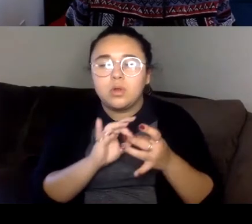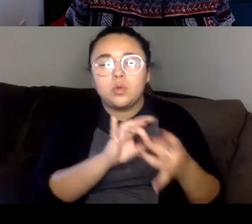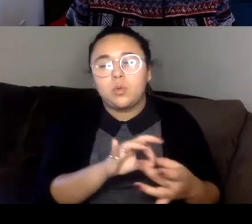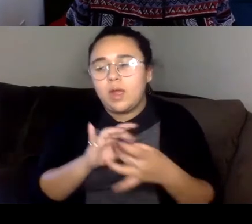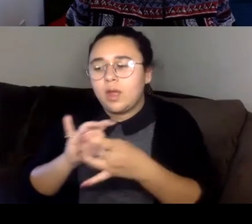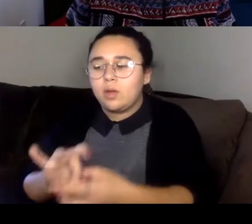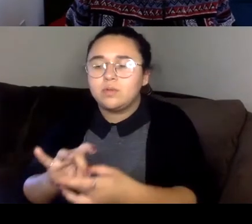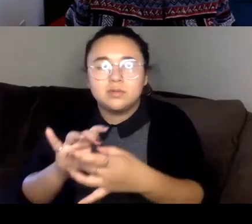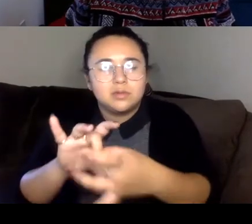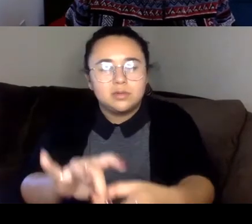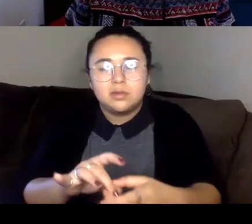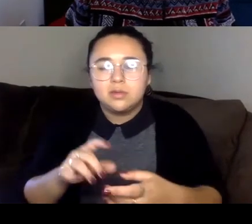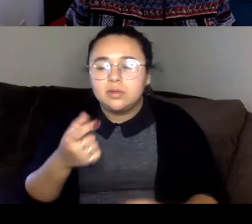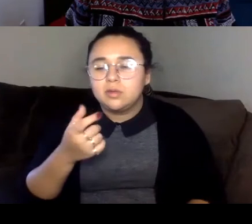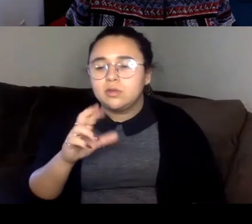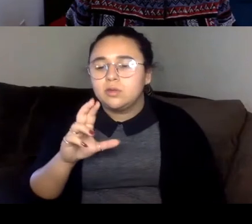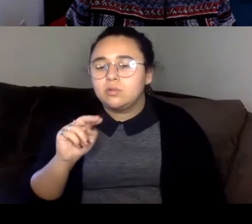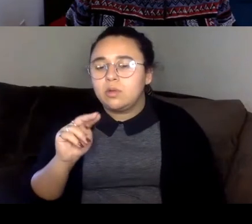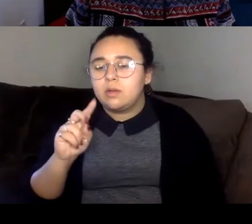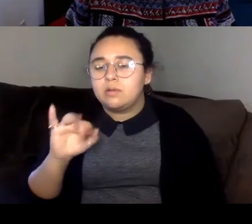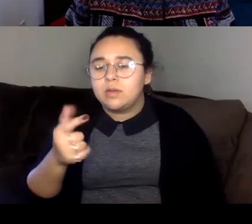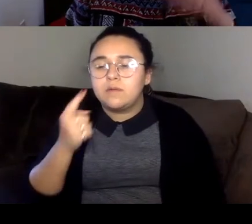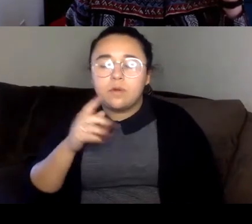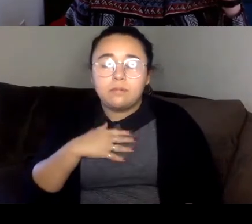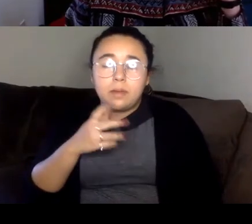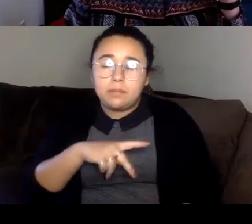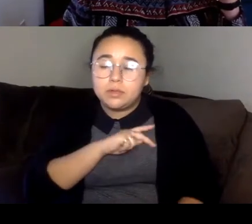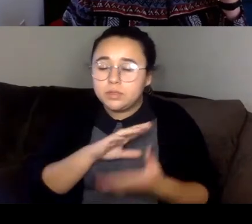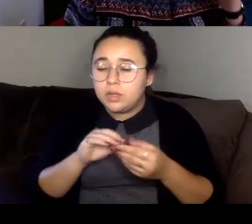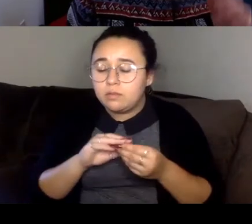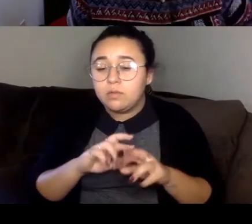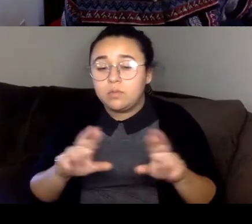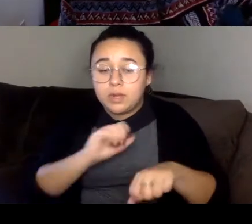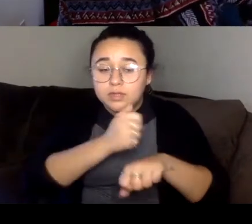narrative, and then once that was in place, I thought, well then maybe I should ground,